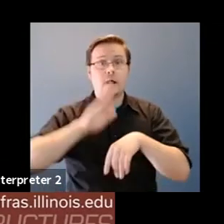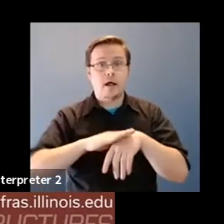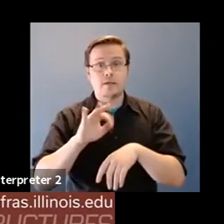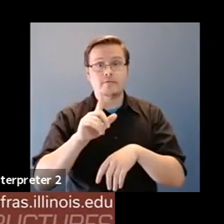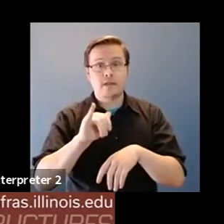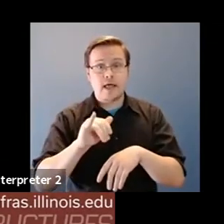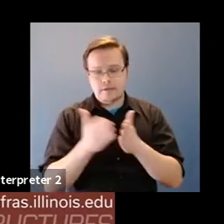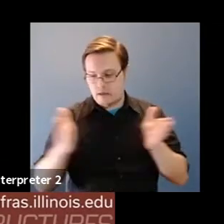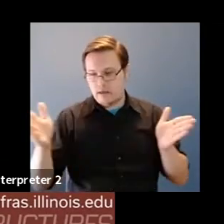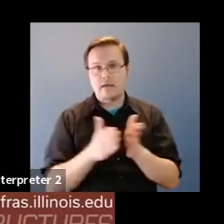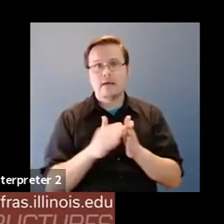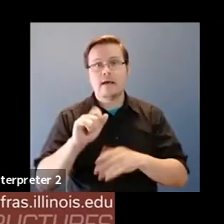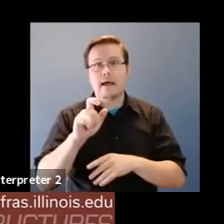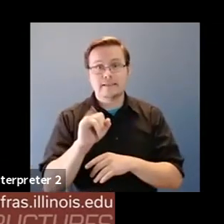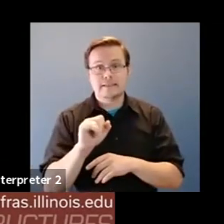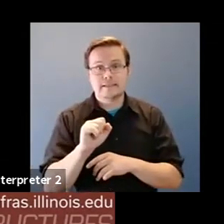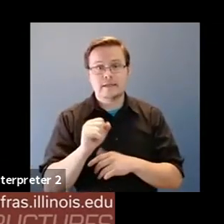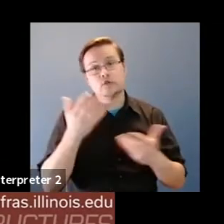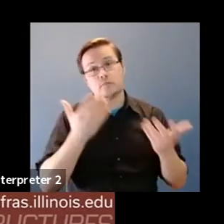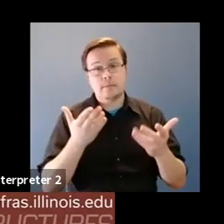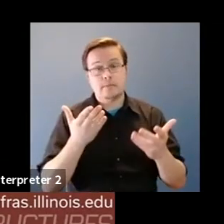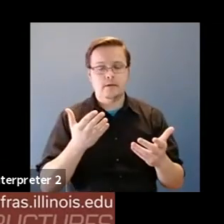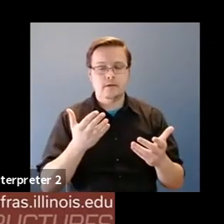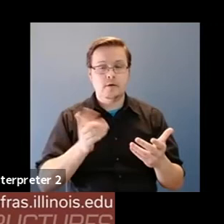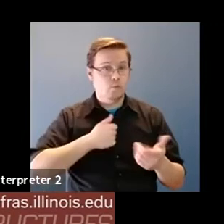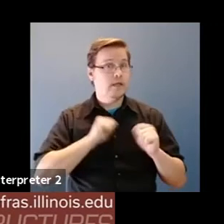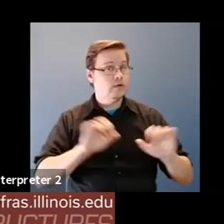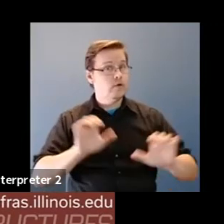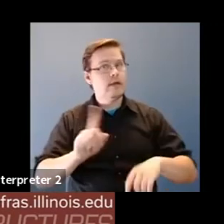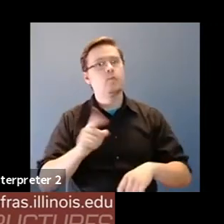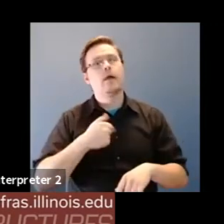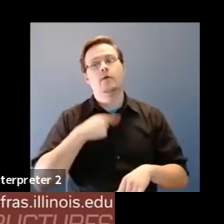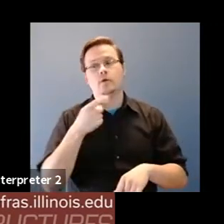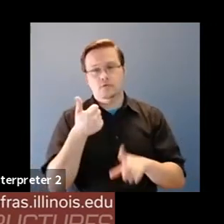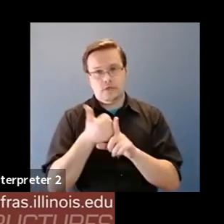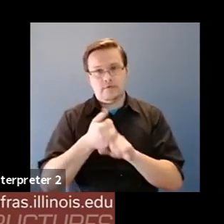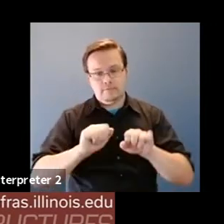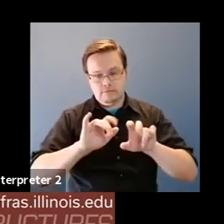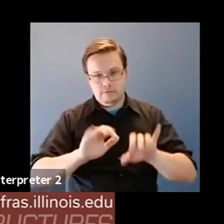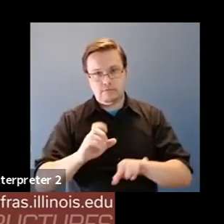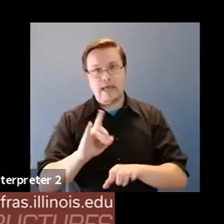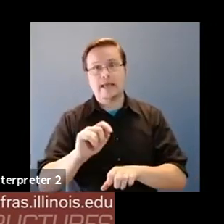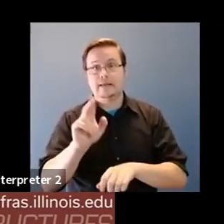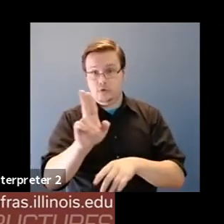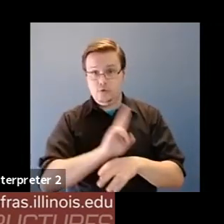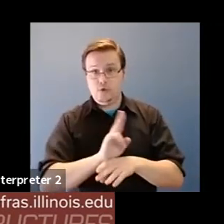Fernanda Viegas: Maybe there's a version of that piece, that we can do, where you edit at axes yourself as a user you know which I think would be interesting.